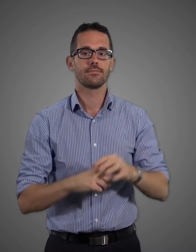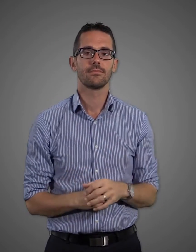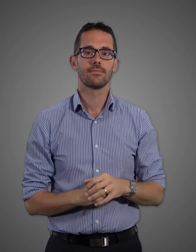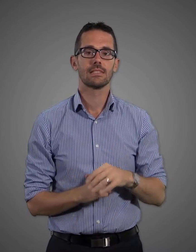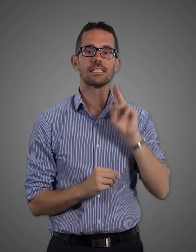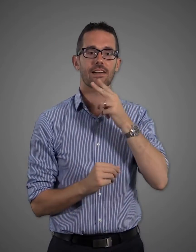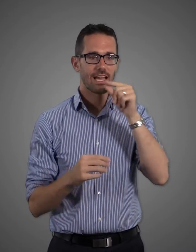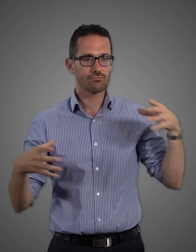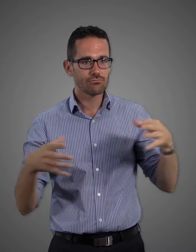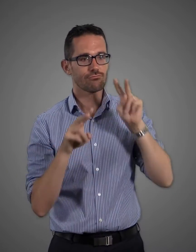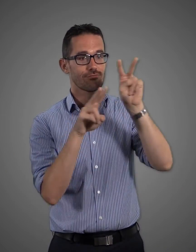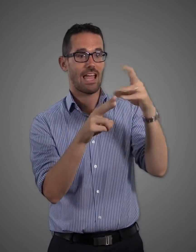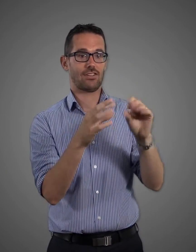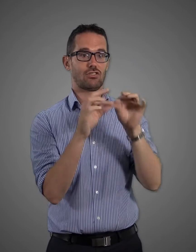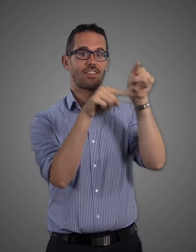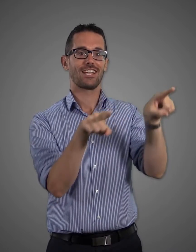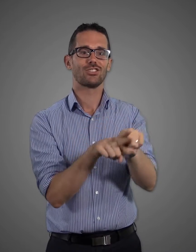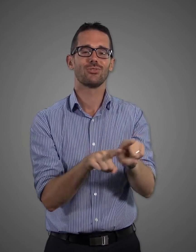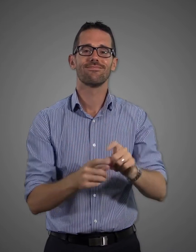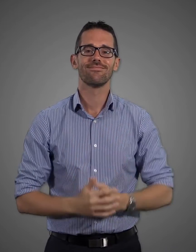Carols by Candlelight event that will be projected on the big screen.